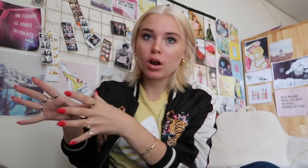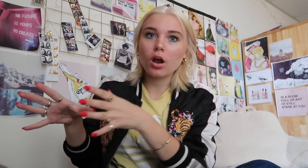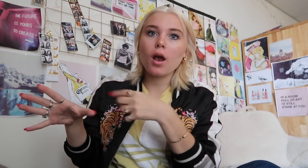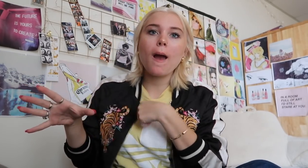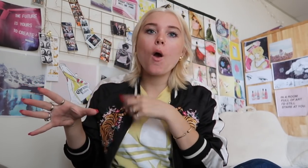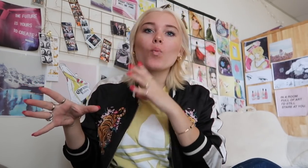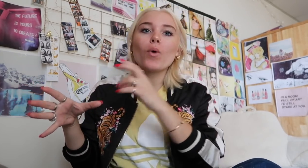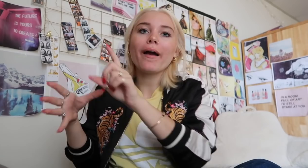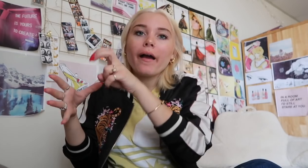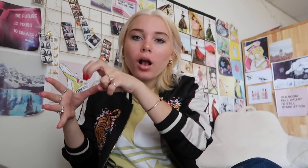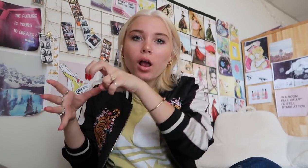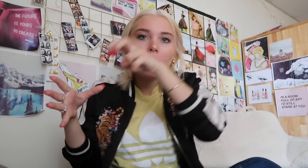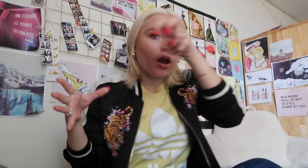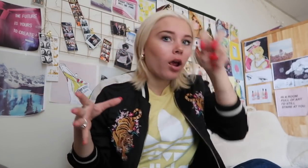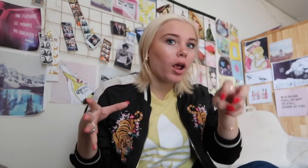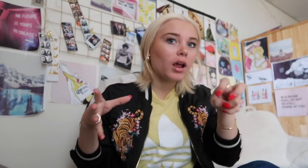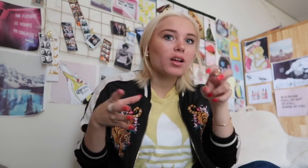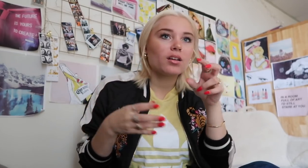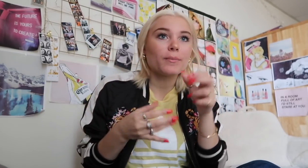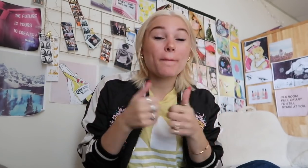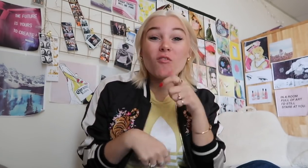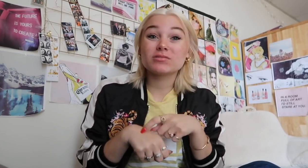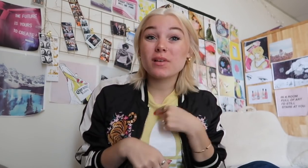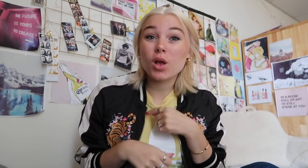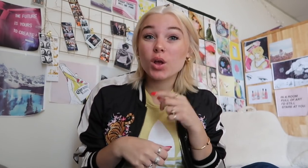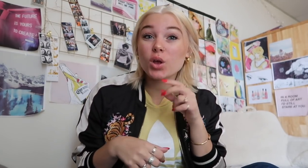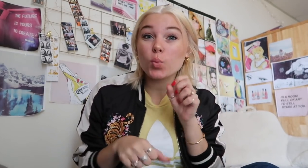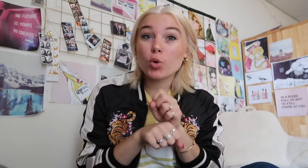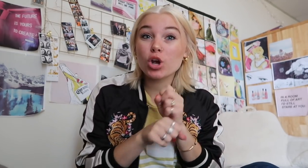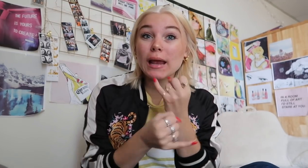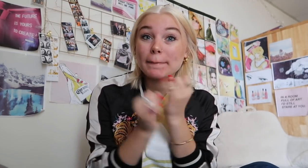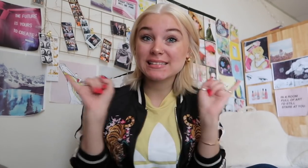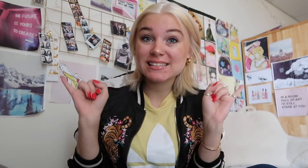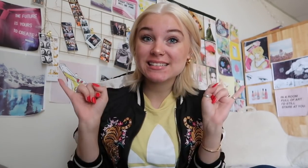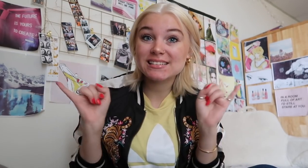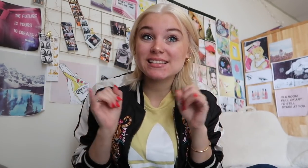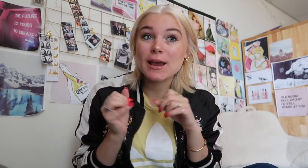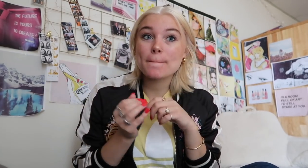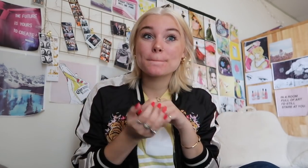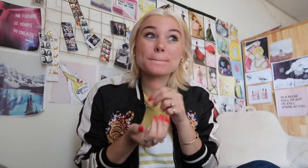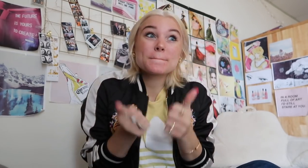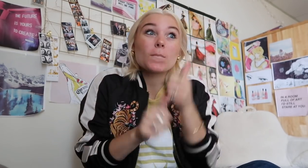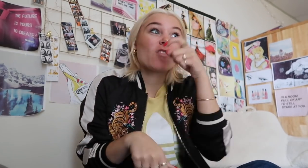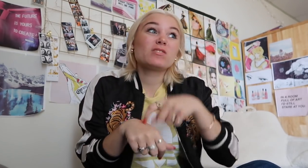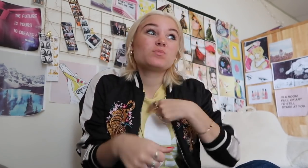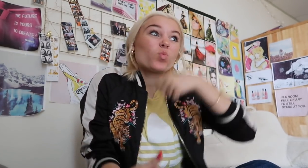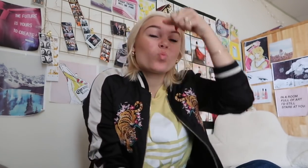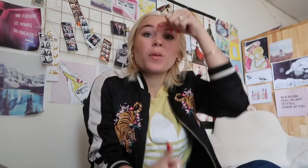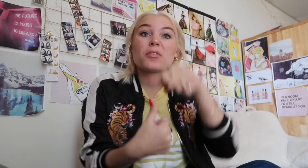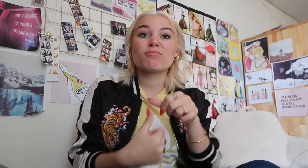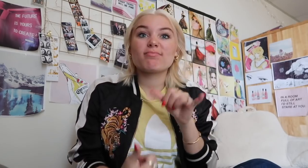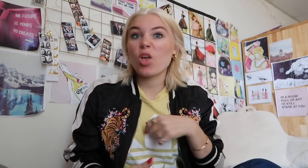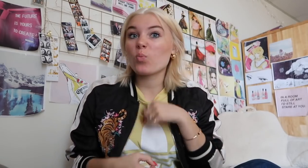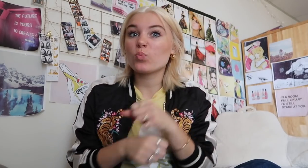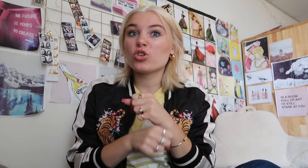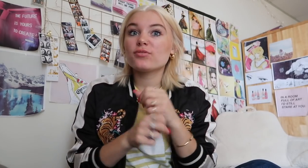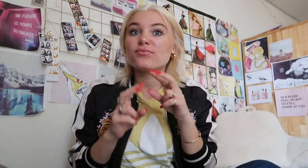yeah most of the time, I worked independently and being alone with my assignments